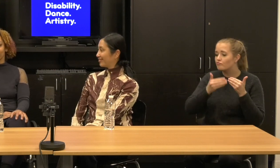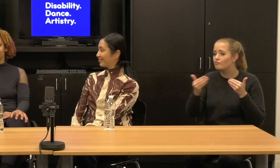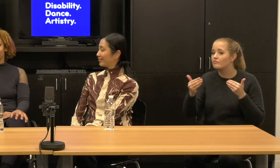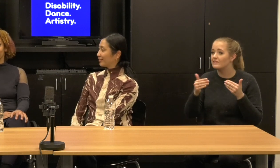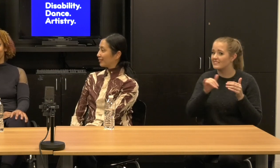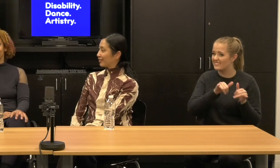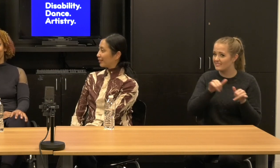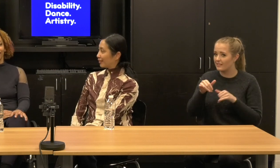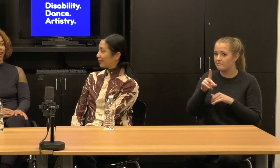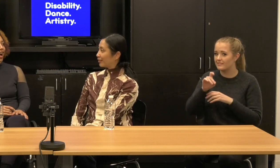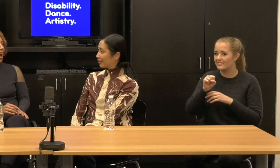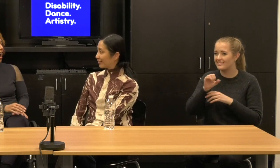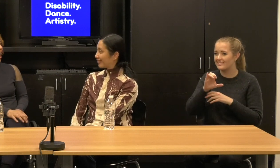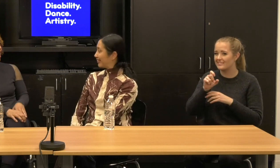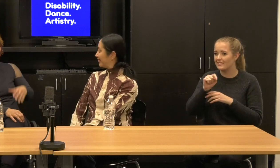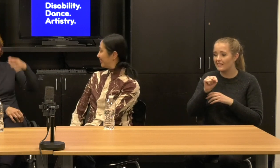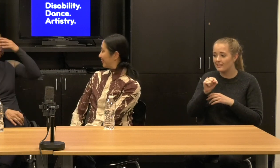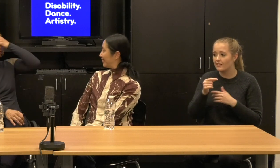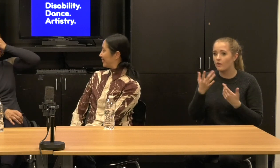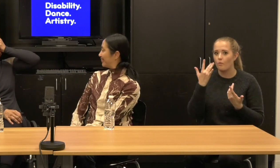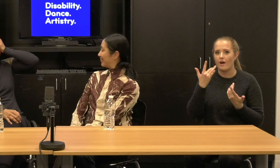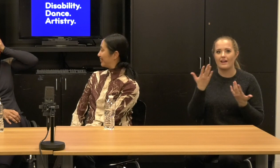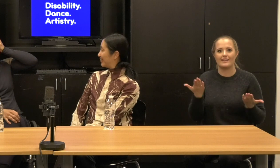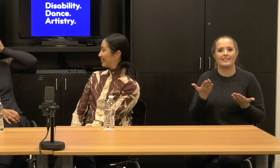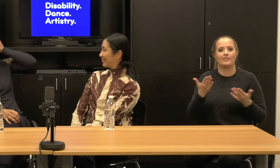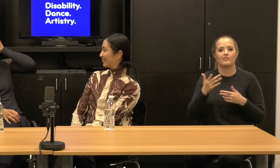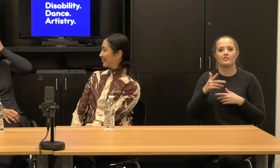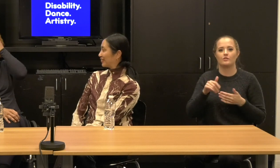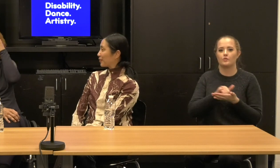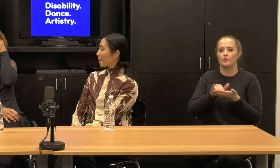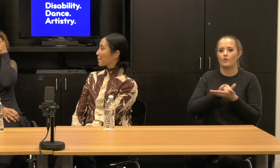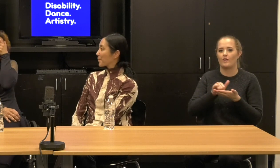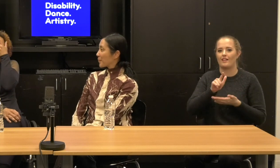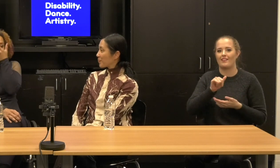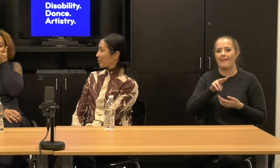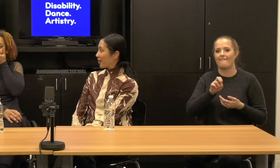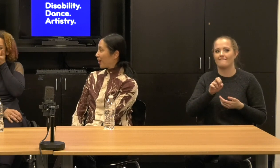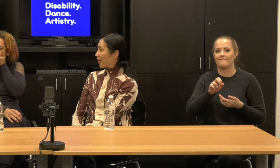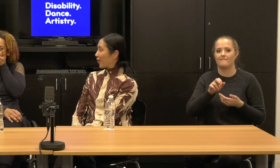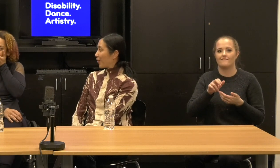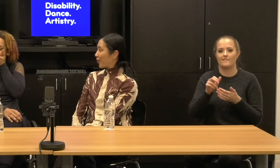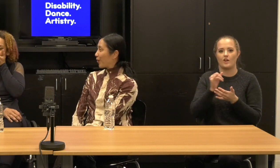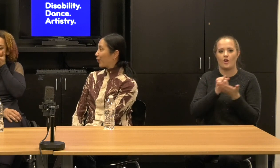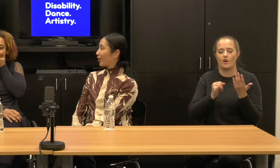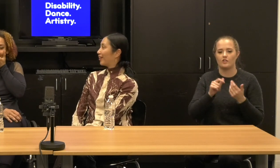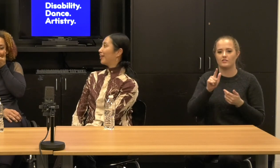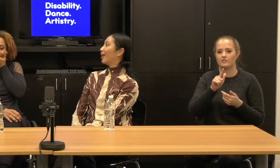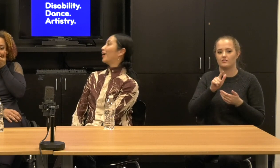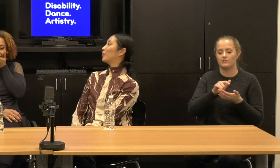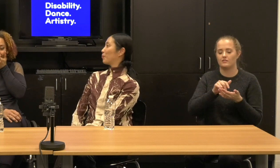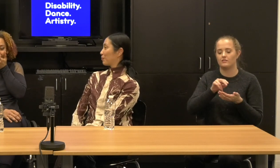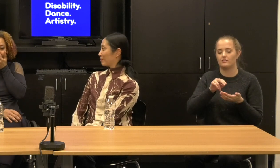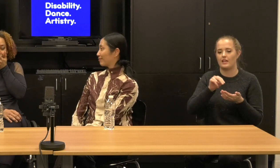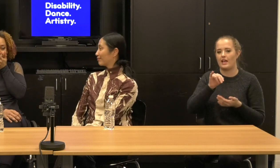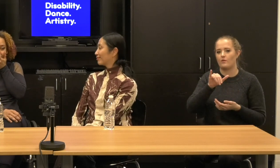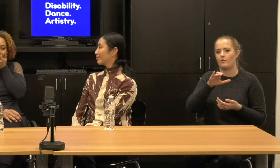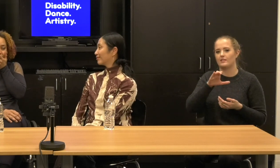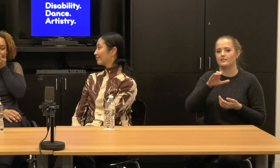And since the run was sold out here at New York live arts, I mean, there were so many folks I know in New York who couldn't come to see it.